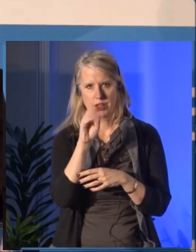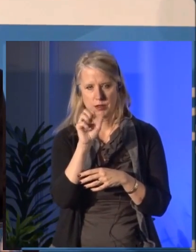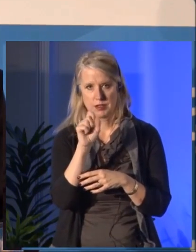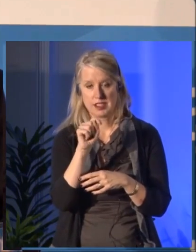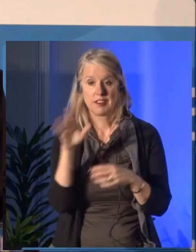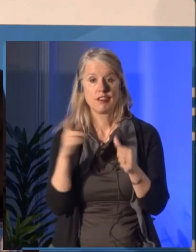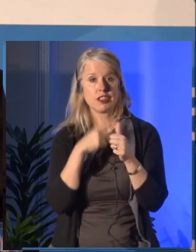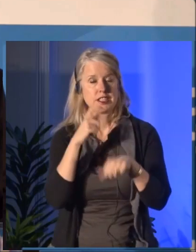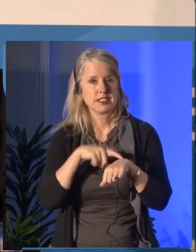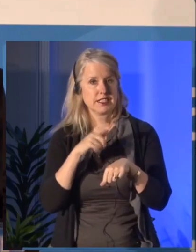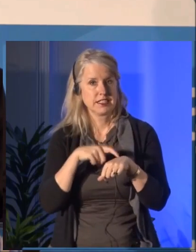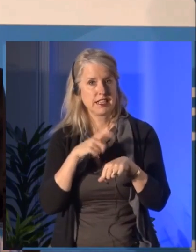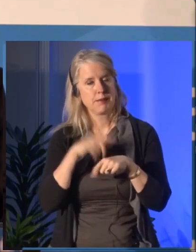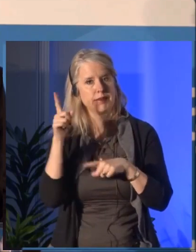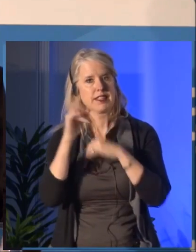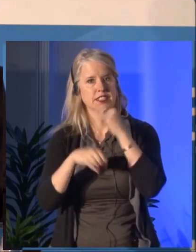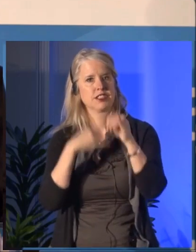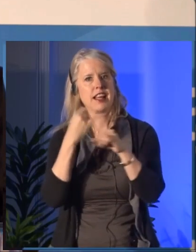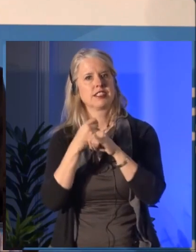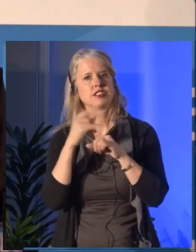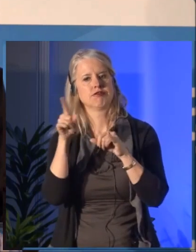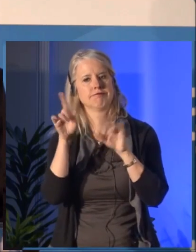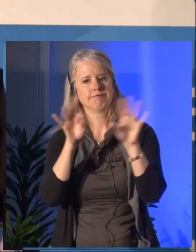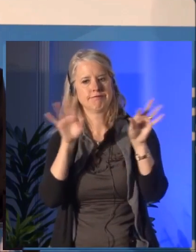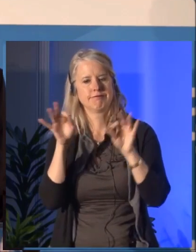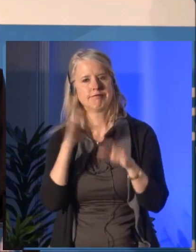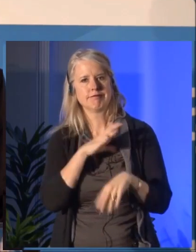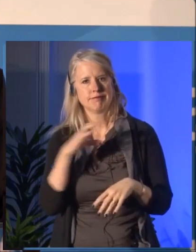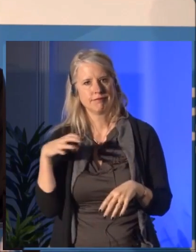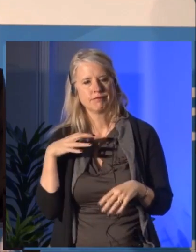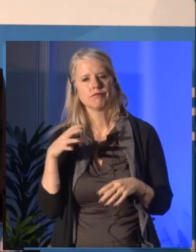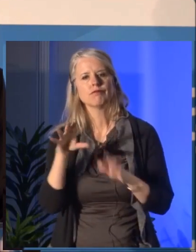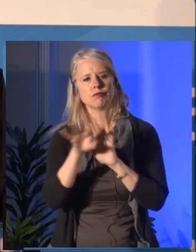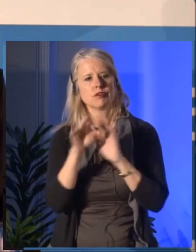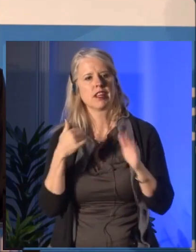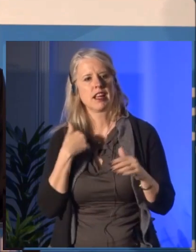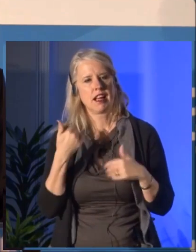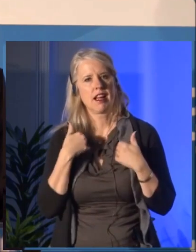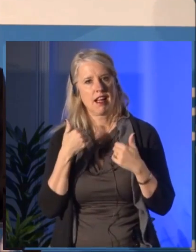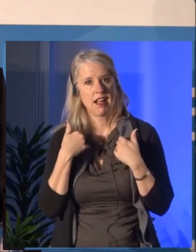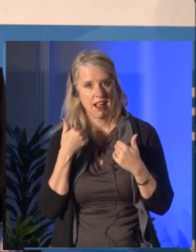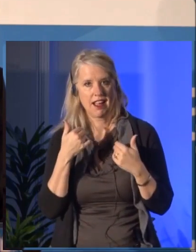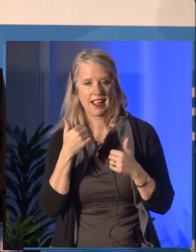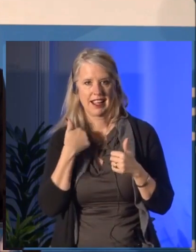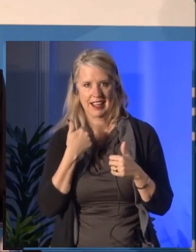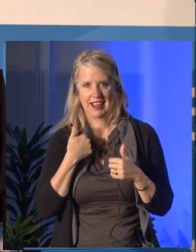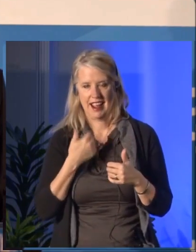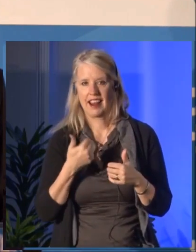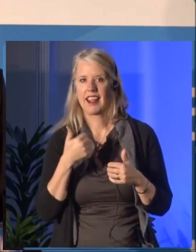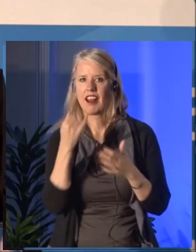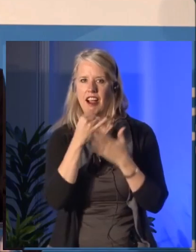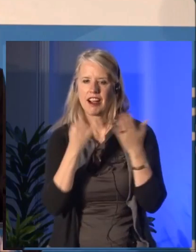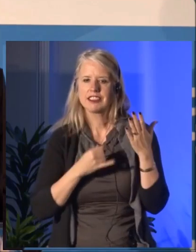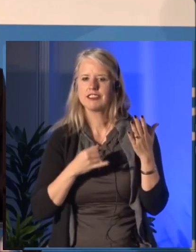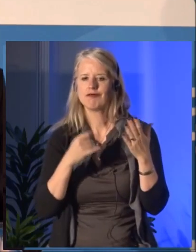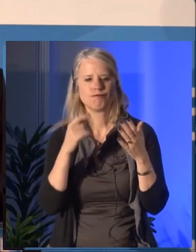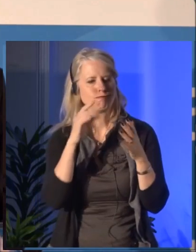2017 will be an incredible year for the arts and the connections and engagement and inspiration generated